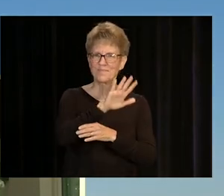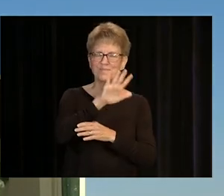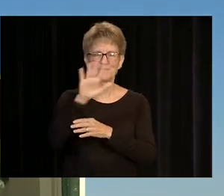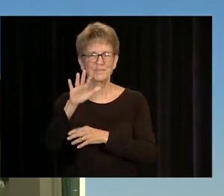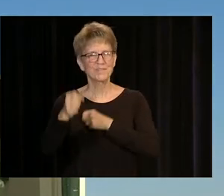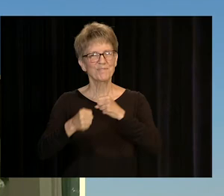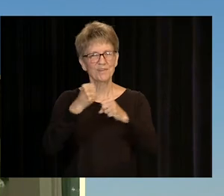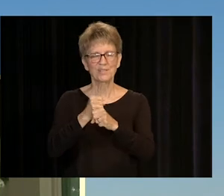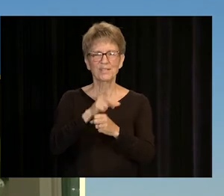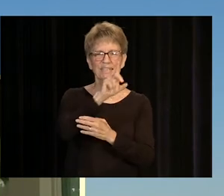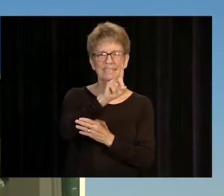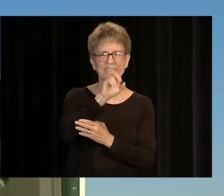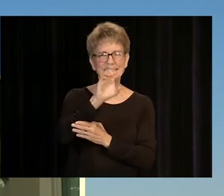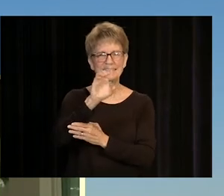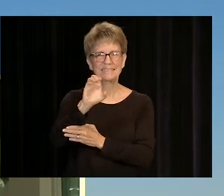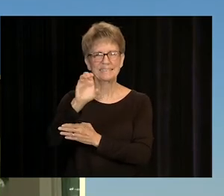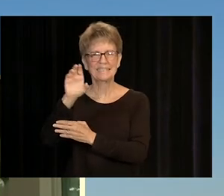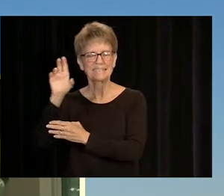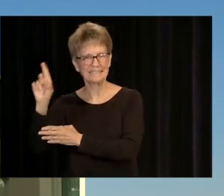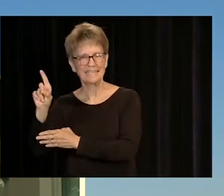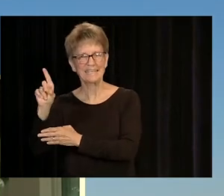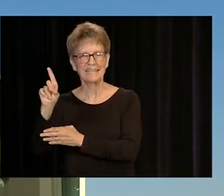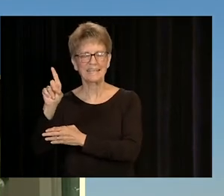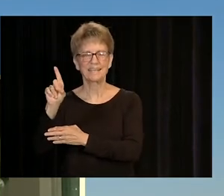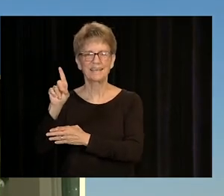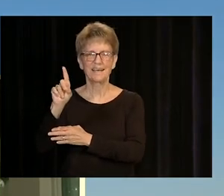IN DALLAS COUNTY COMMUNITY COLLEGE DISTRICT,